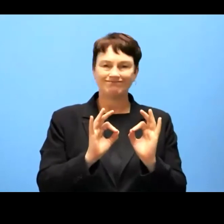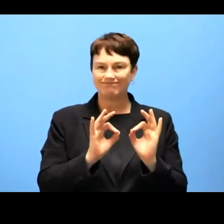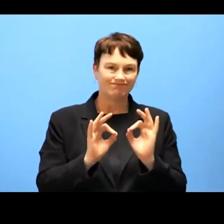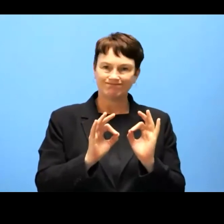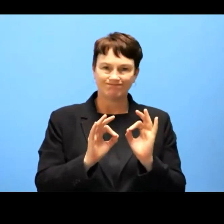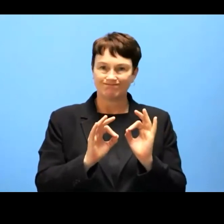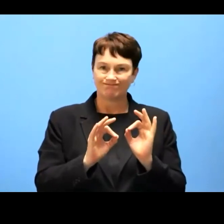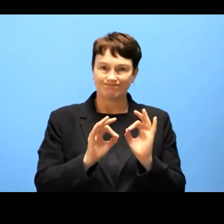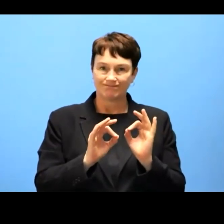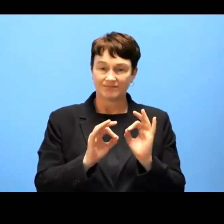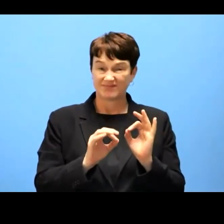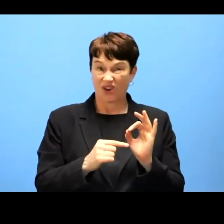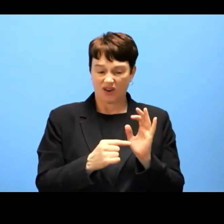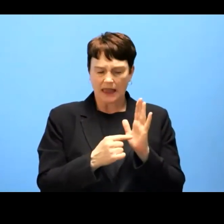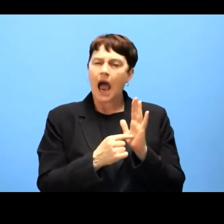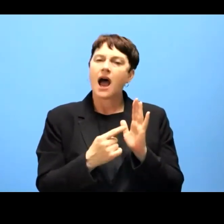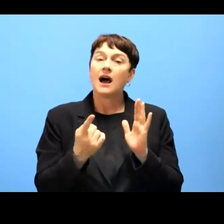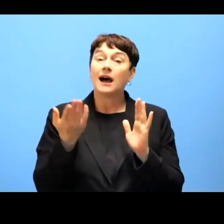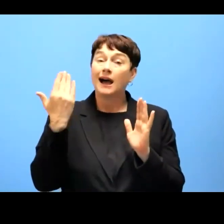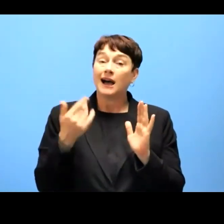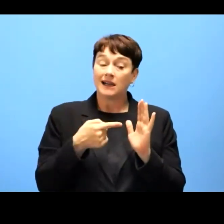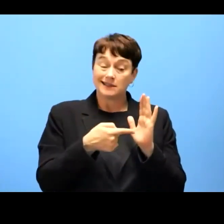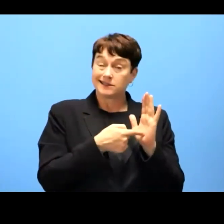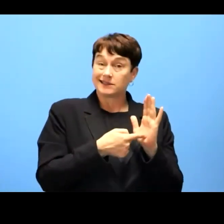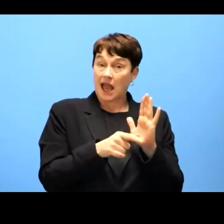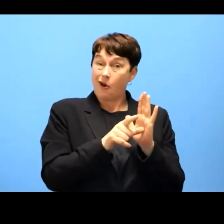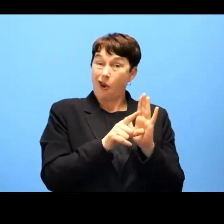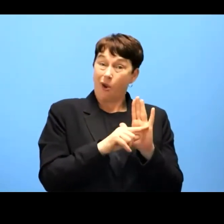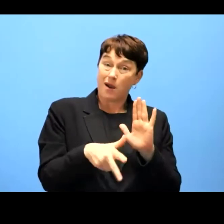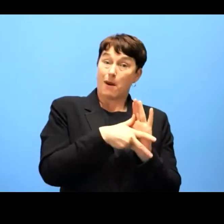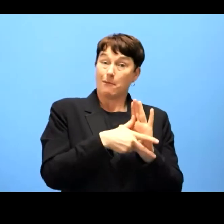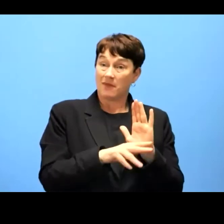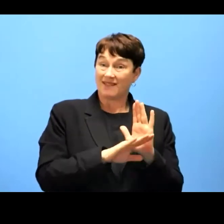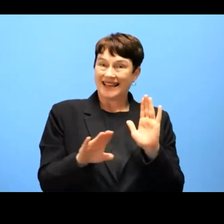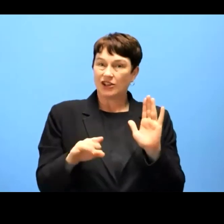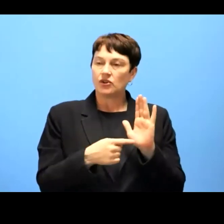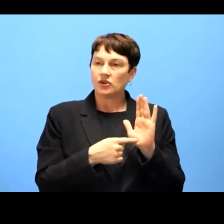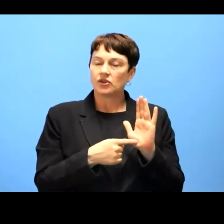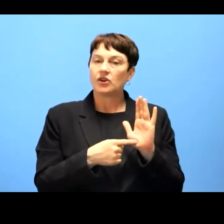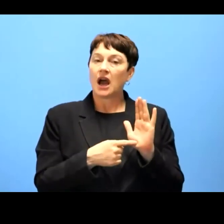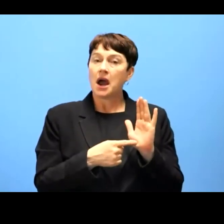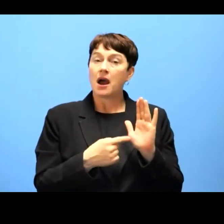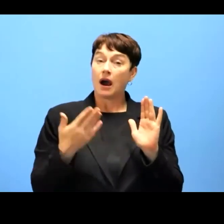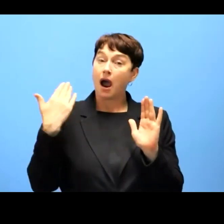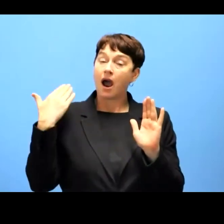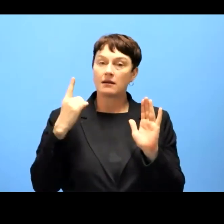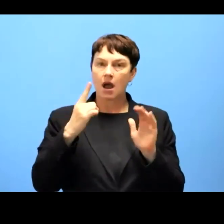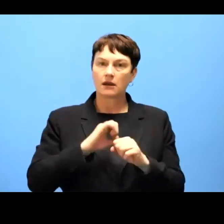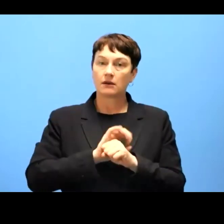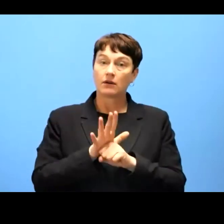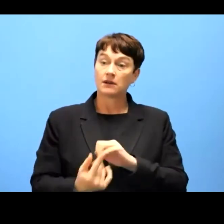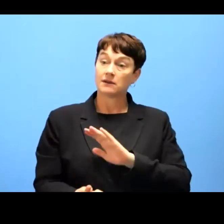was adopted and it was actually proven by the pandemic that these extensions which unfortunately